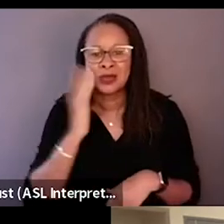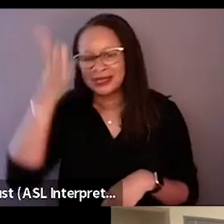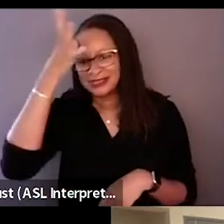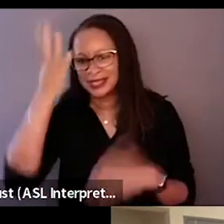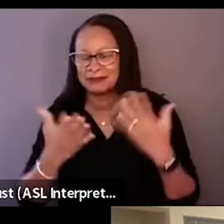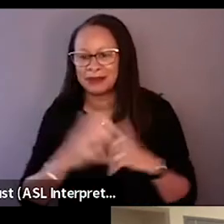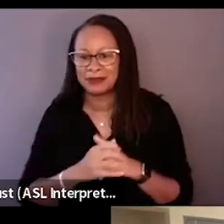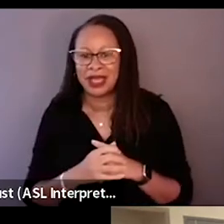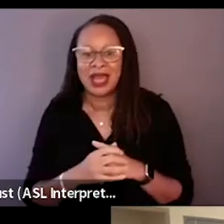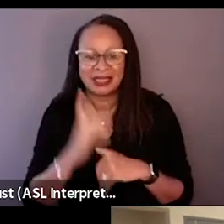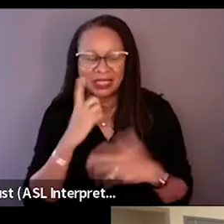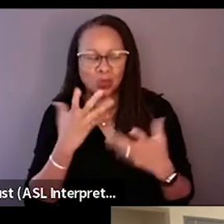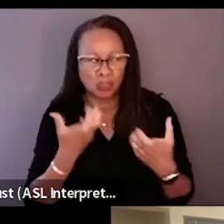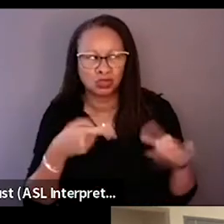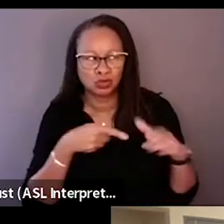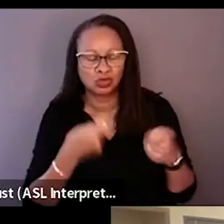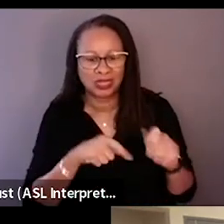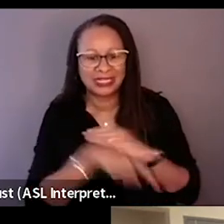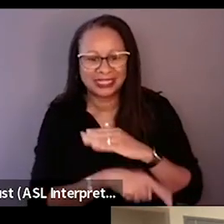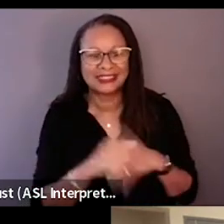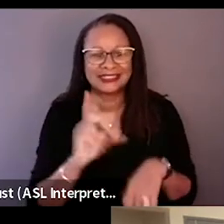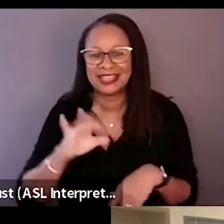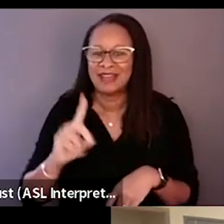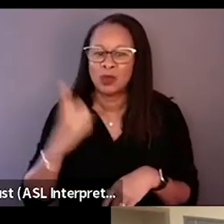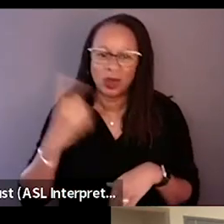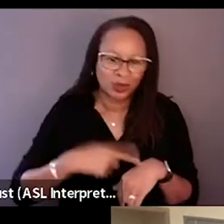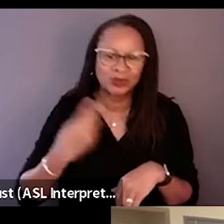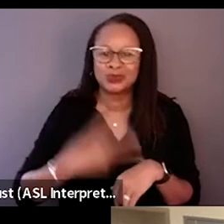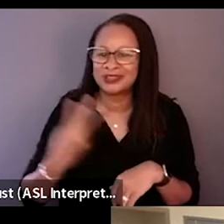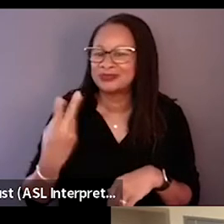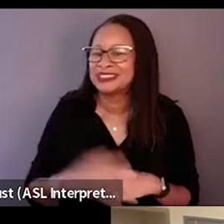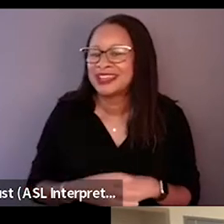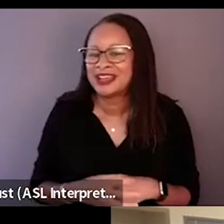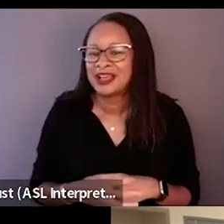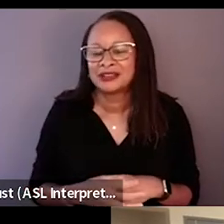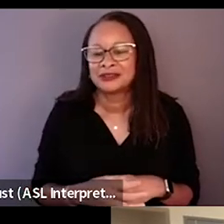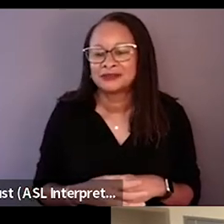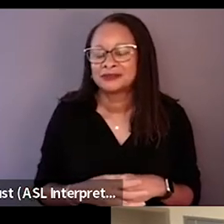to actually kill him a time or two. Just when you are... David is...